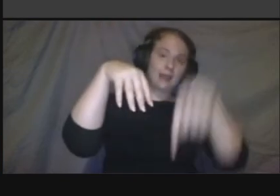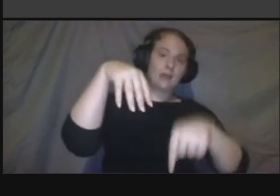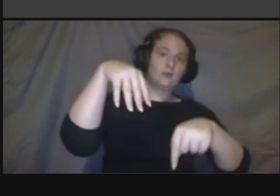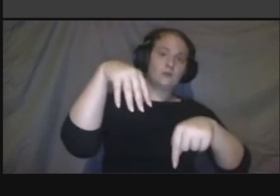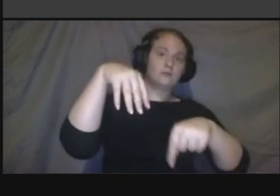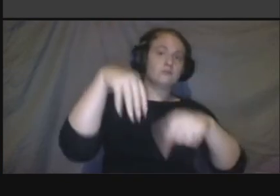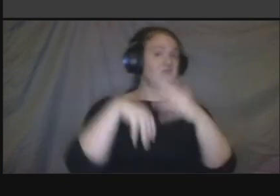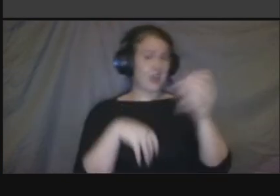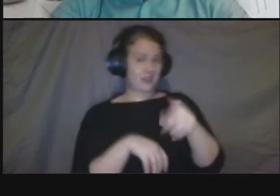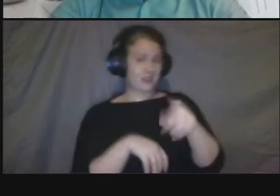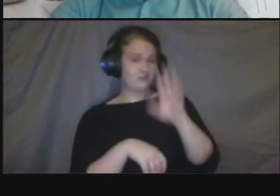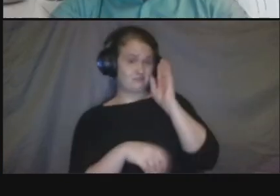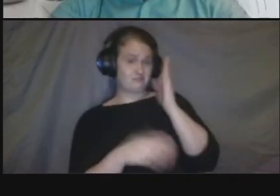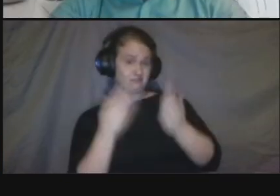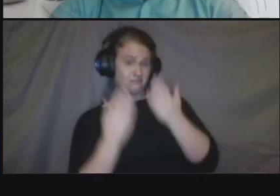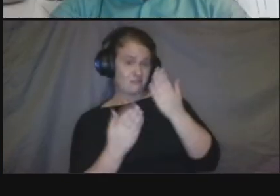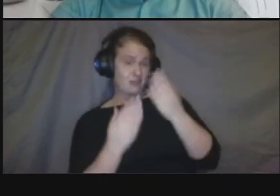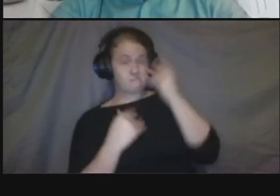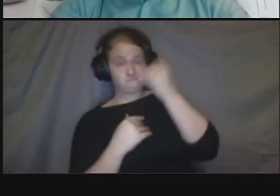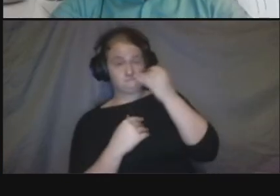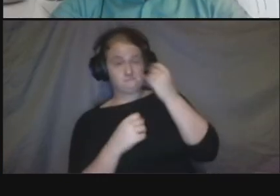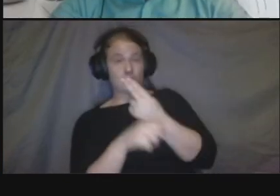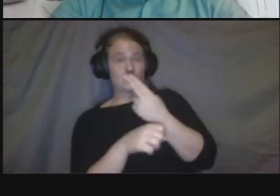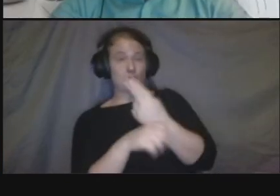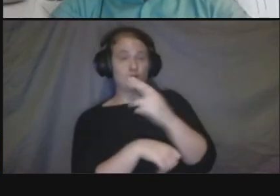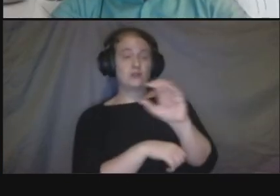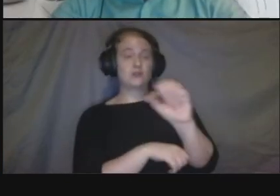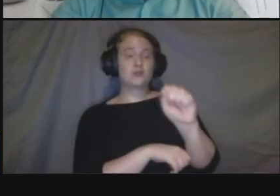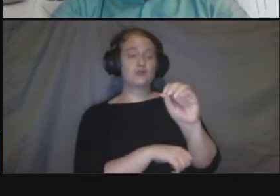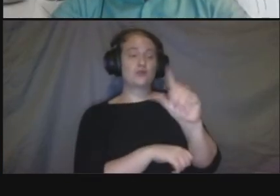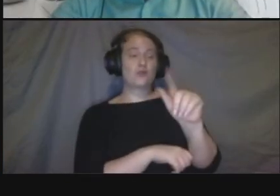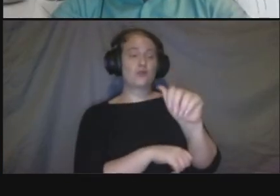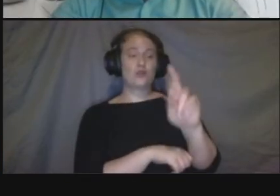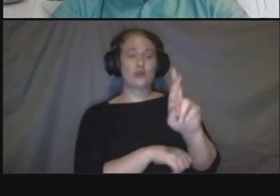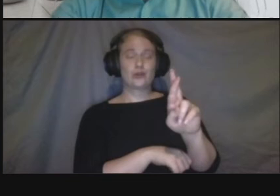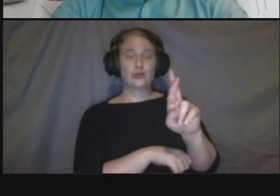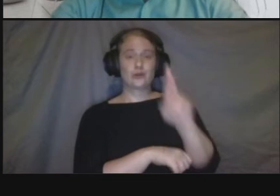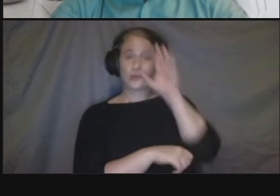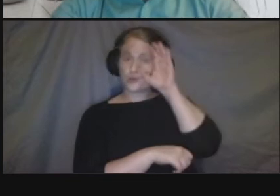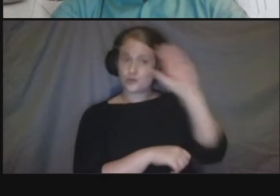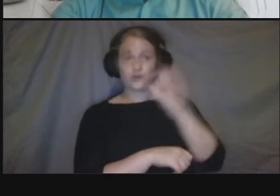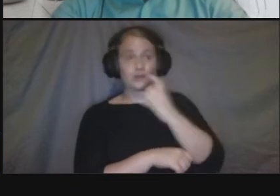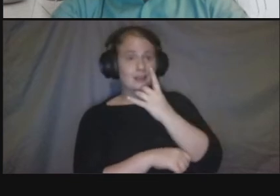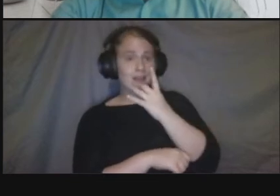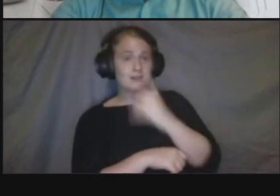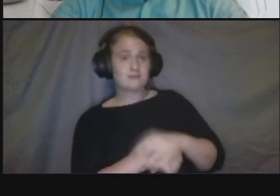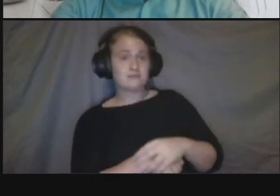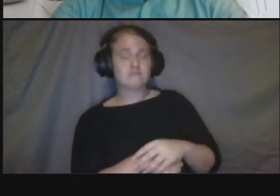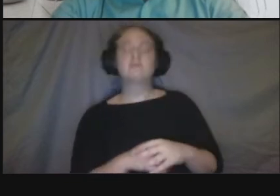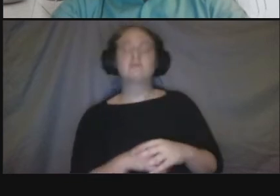um we would have to work with our our lighting teams i don't think we have anyone from um